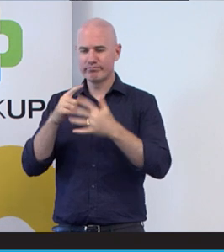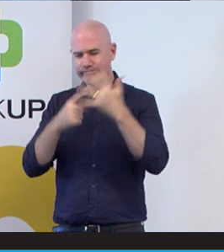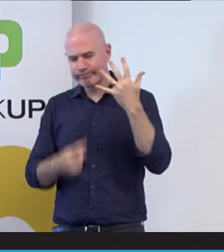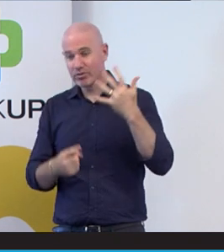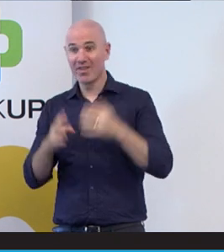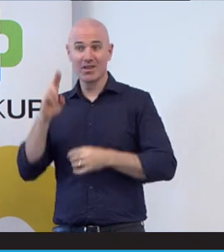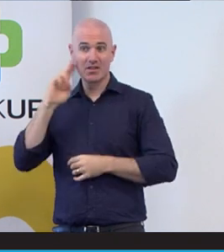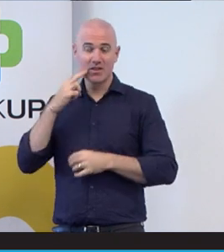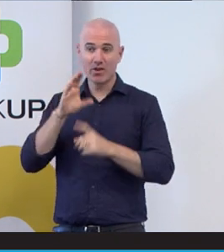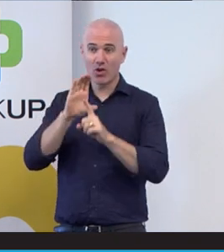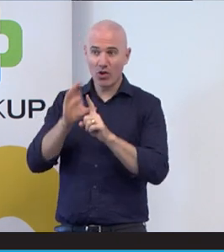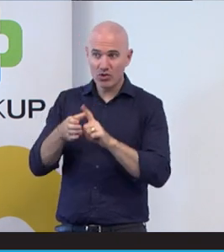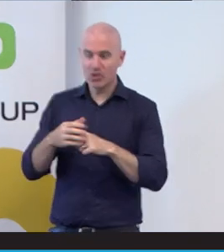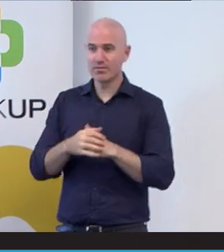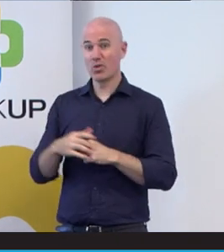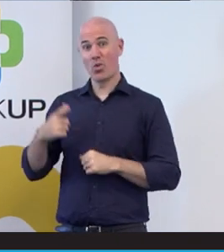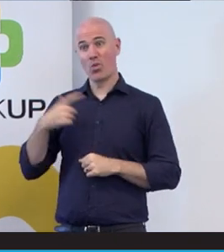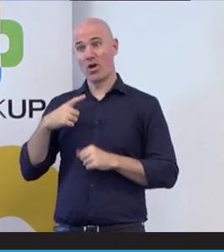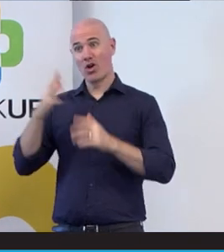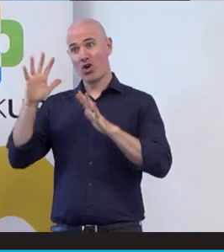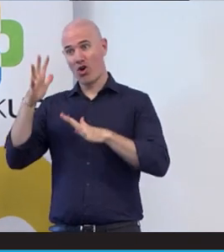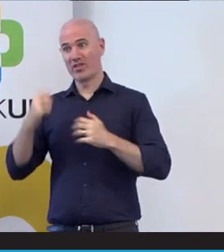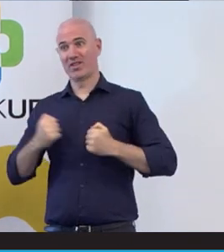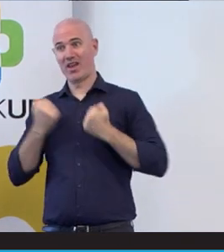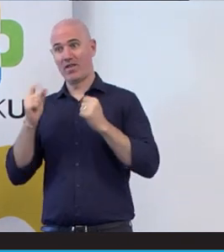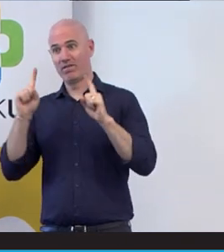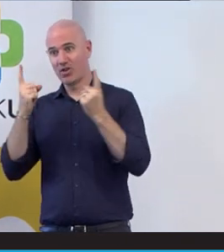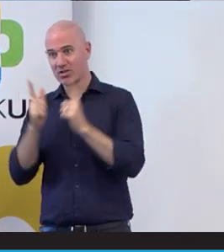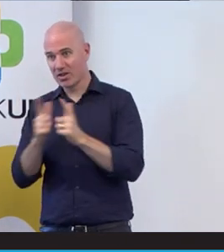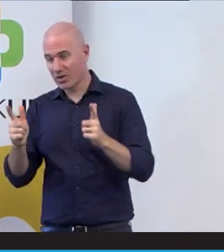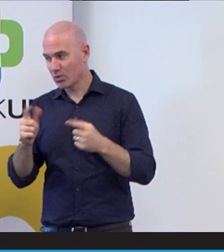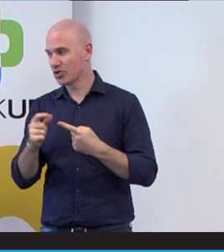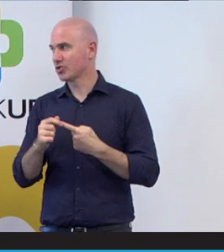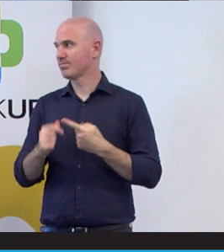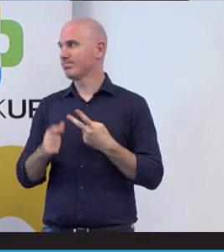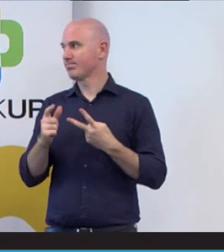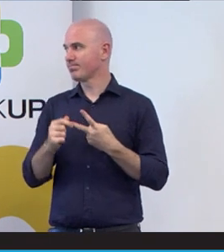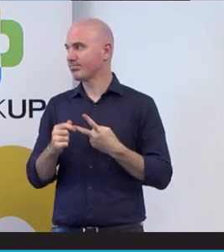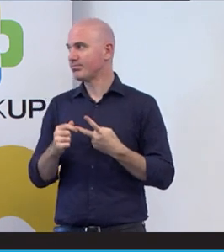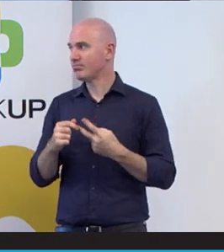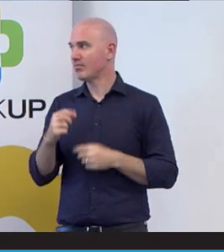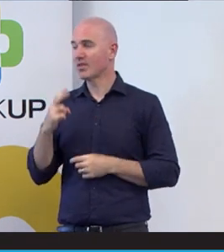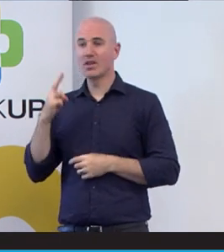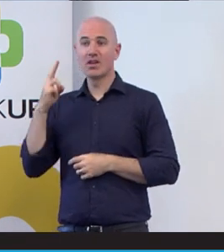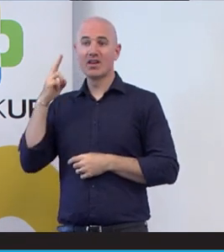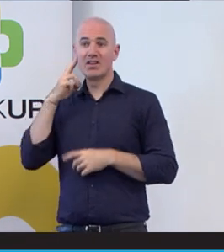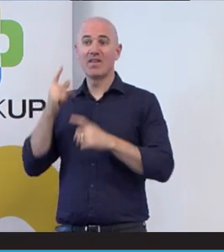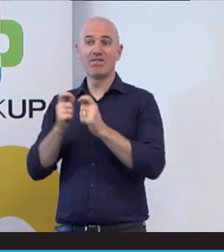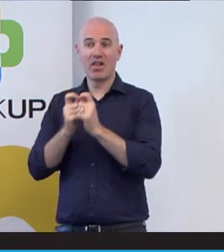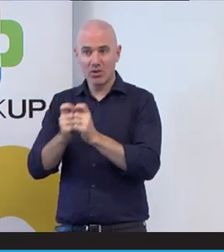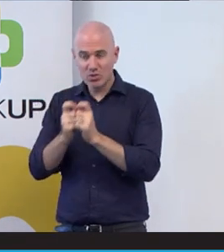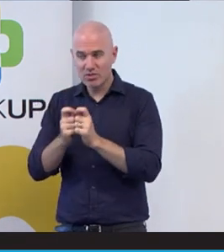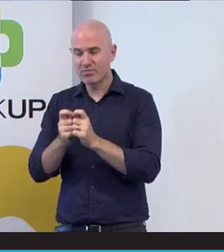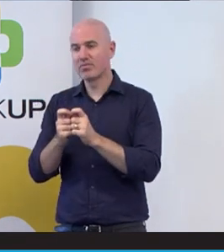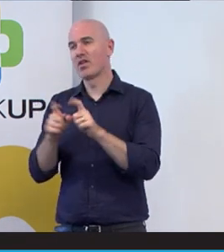So we talk about why or Auslan’s first language. We talk about deaf values like for example,